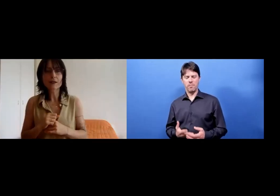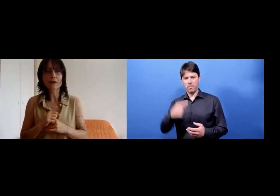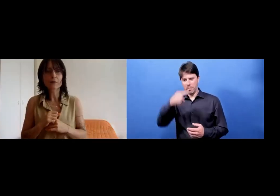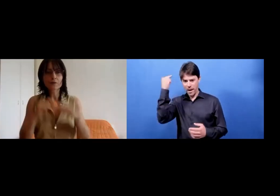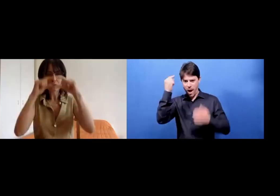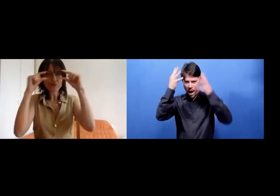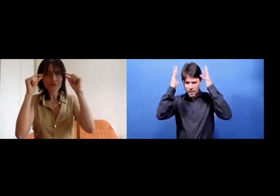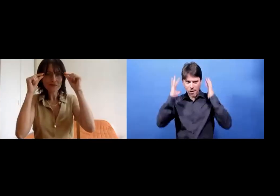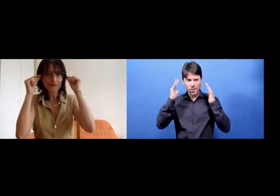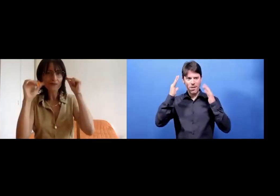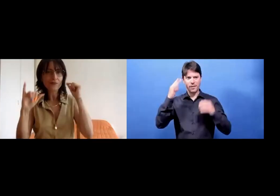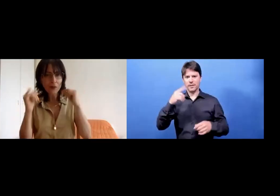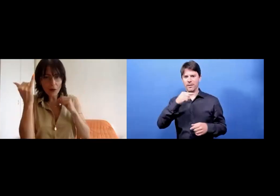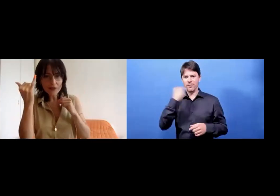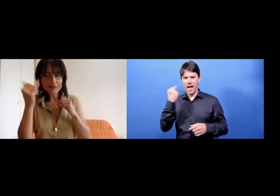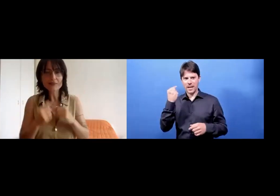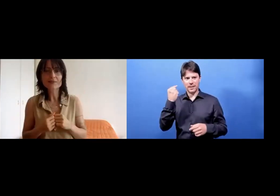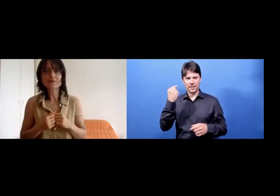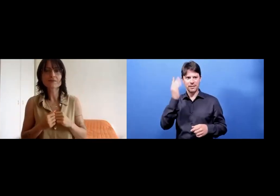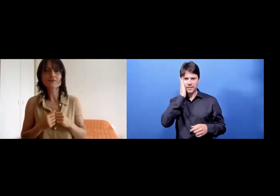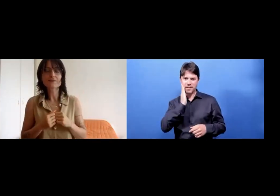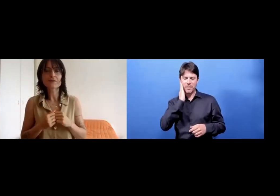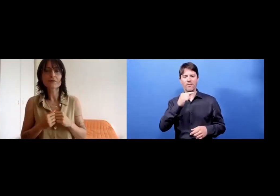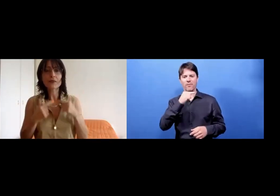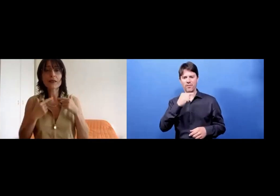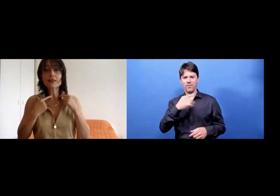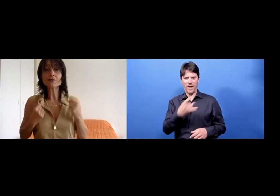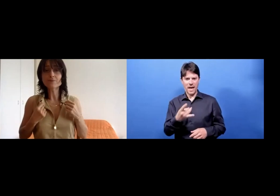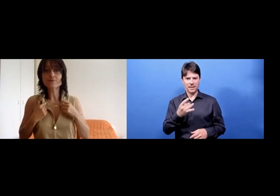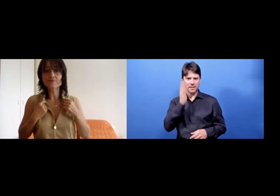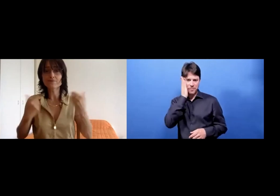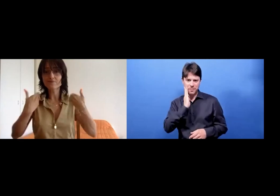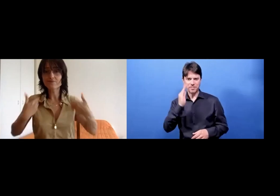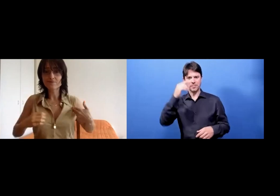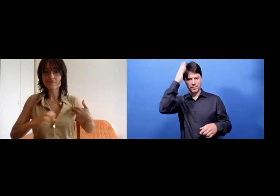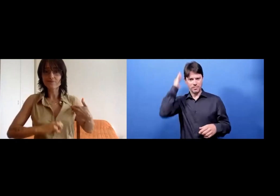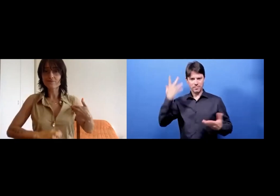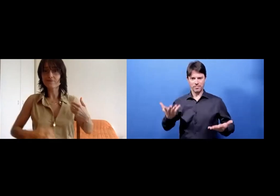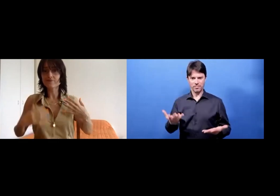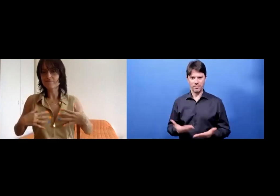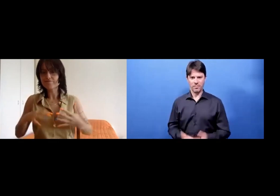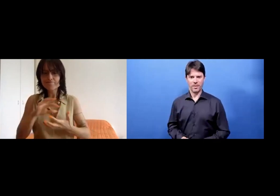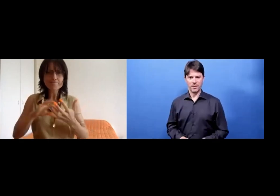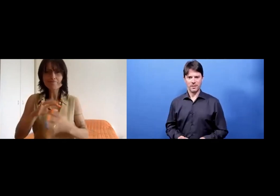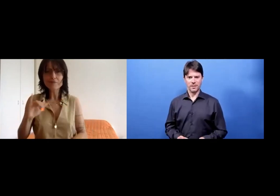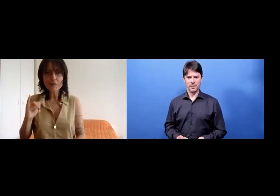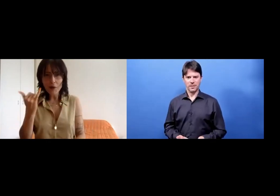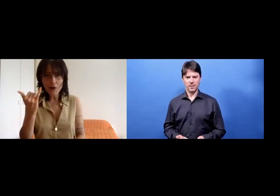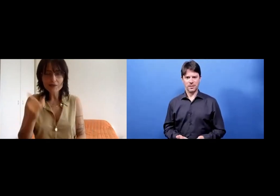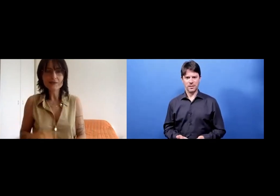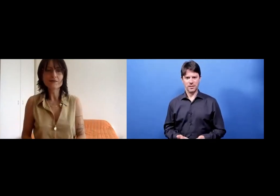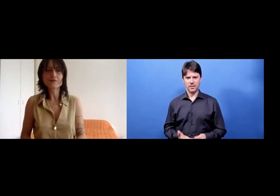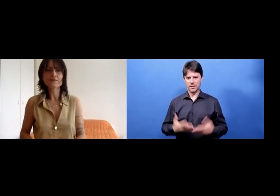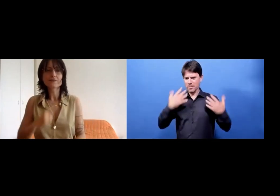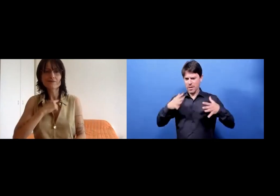I have glasses with gold rims. I have a blouse, a bit of golden colour.